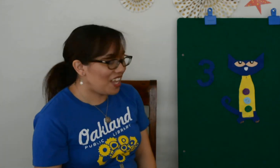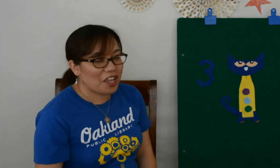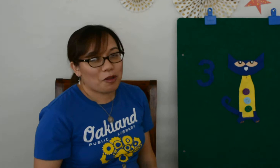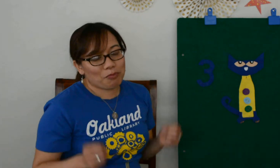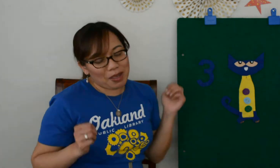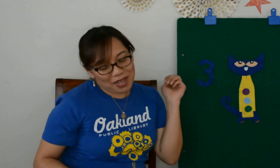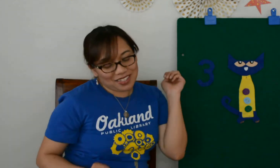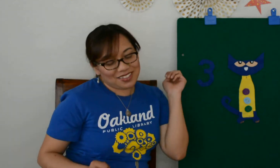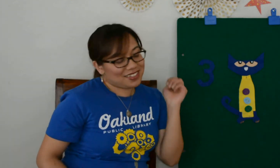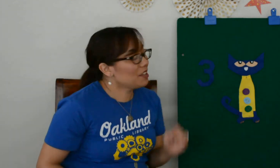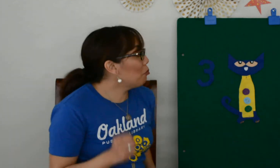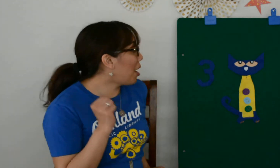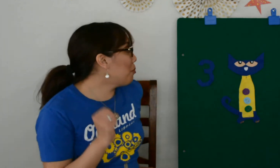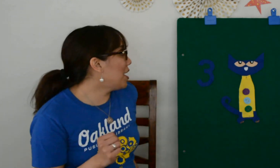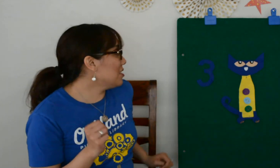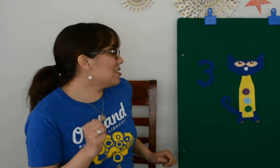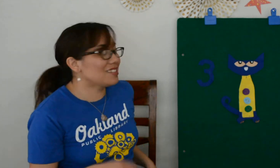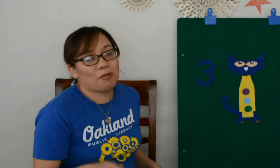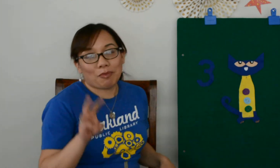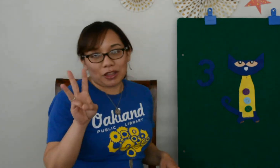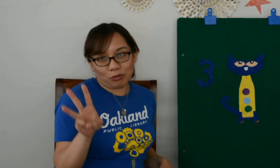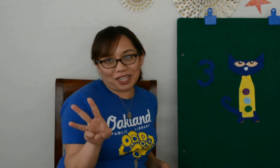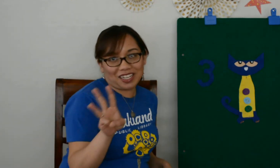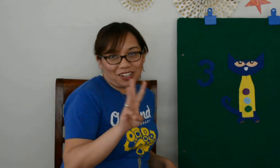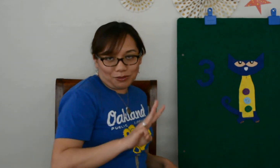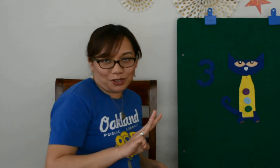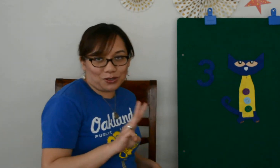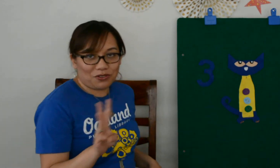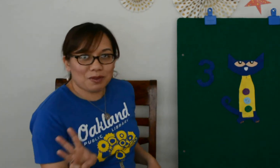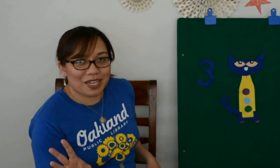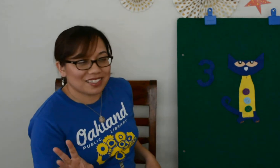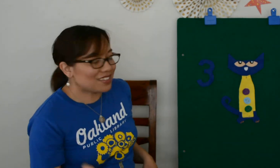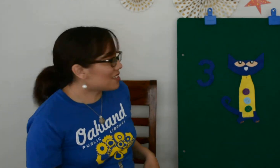“My buttons, my buttons, my three groovy buttons.